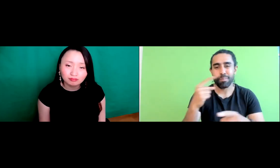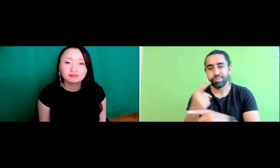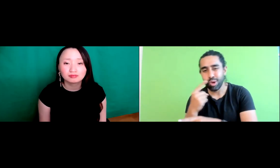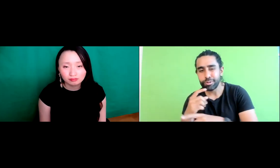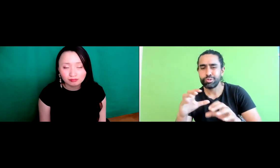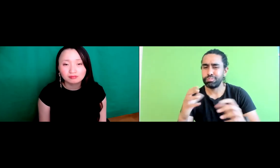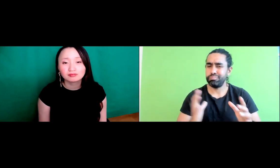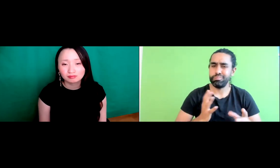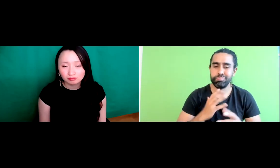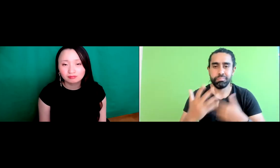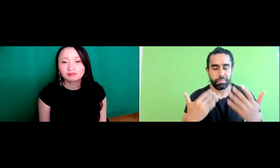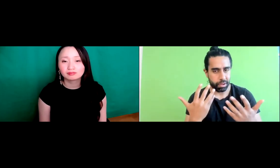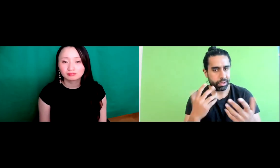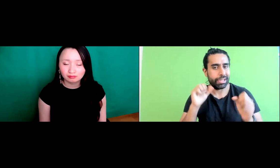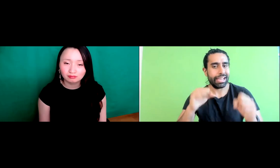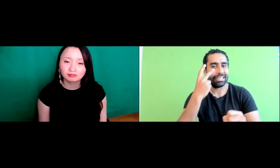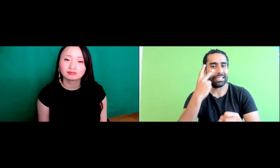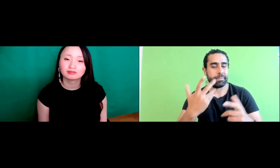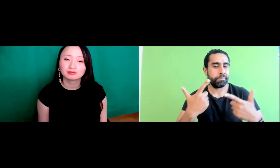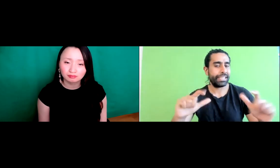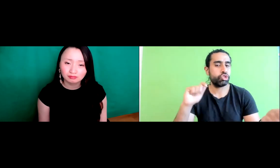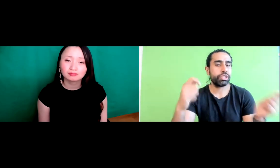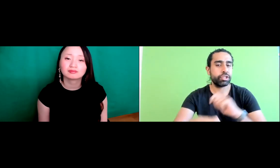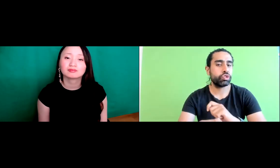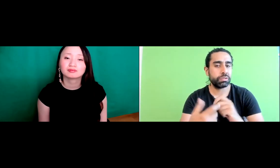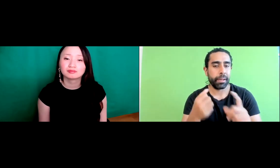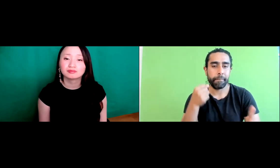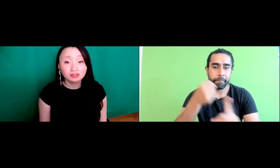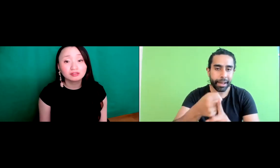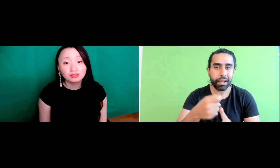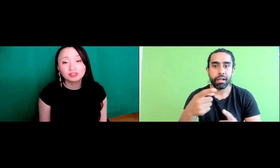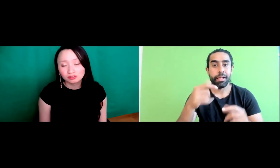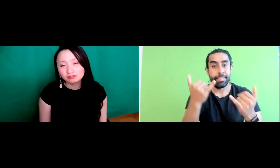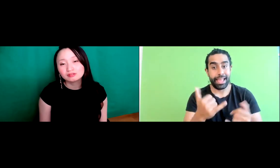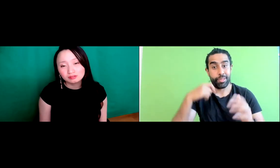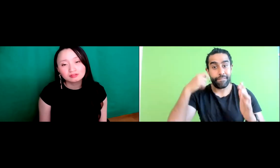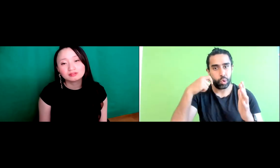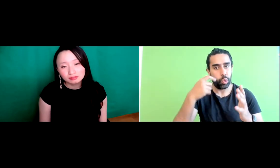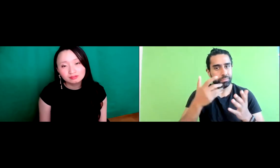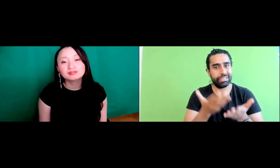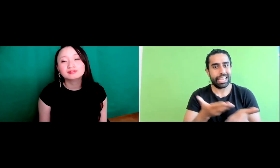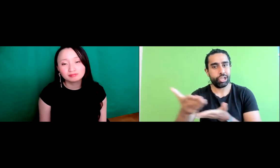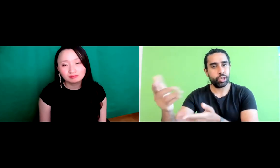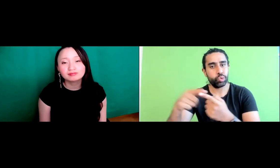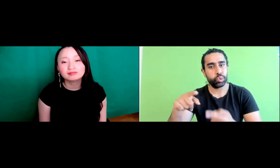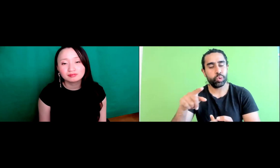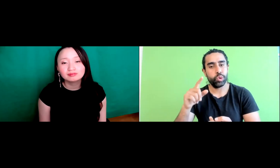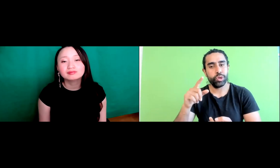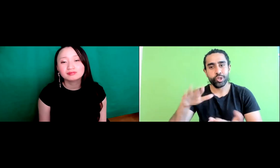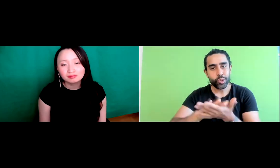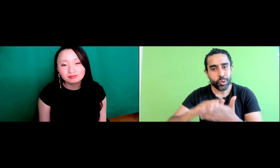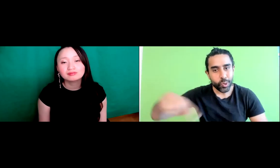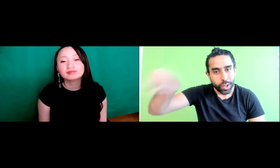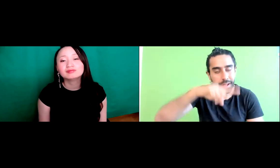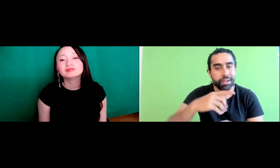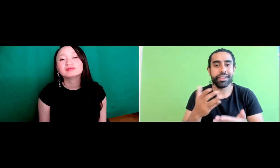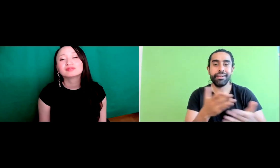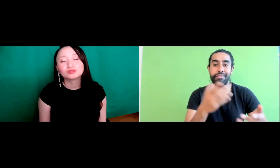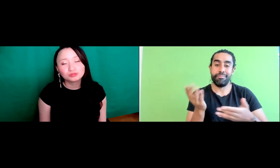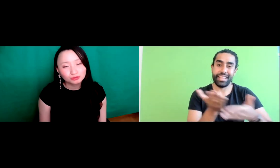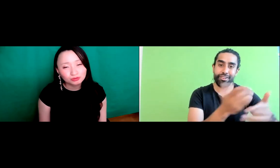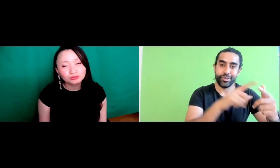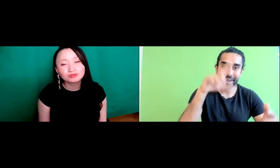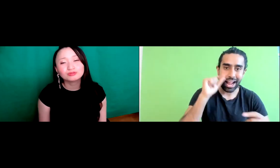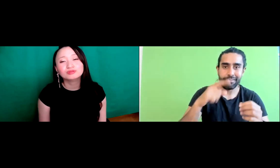to establish my own blog and explain, and make an impact and to make a change.